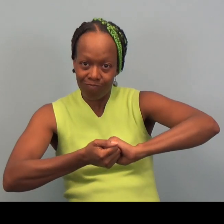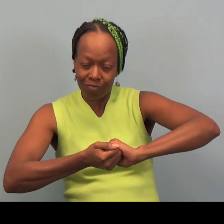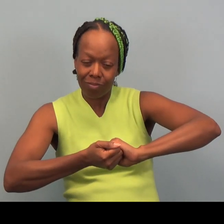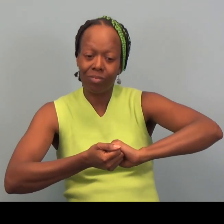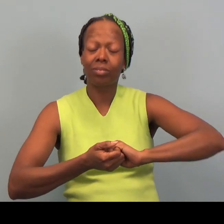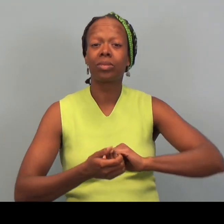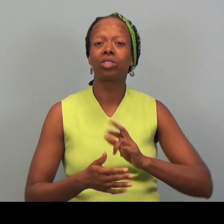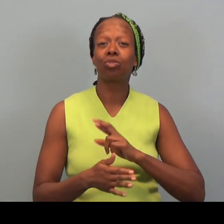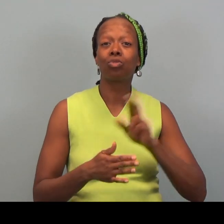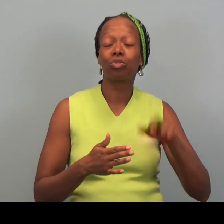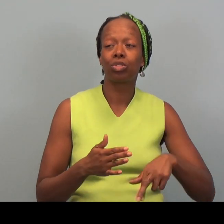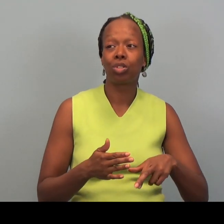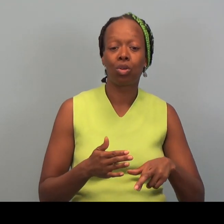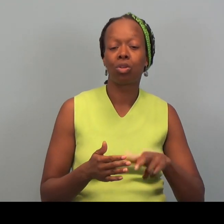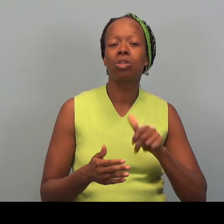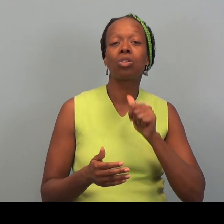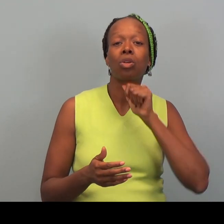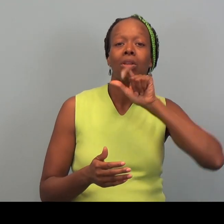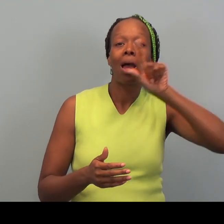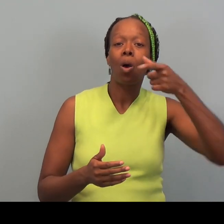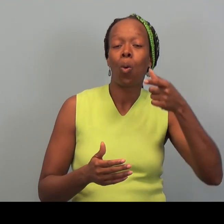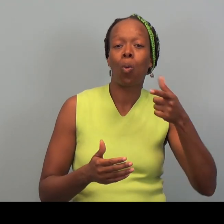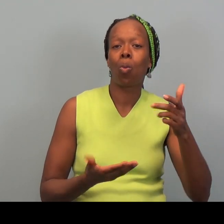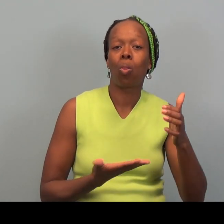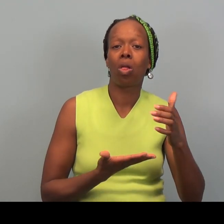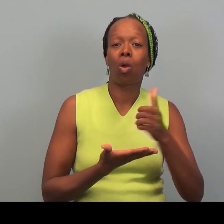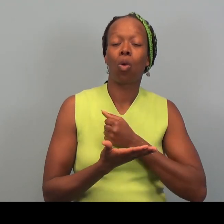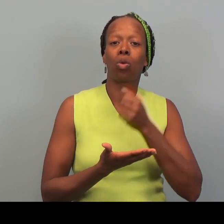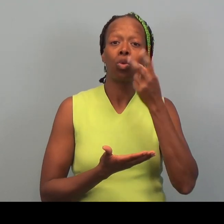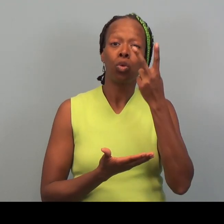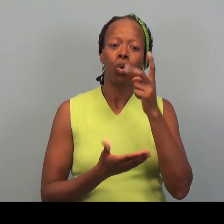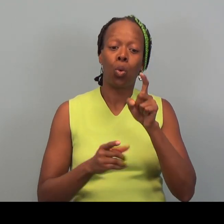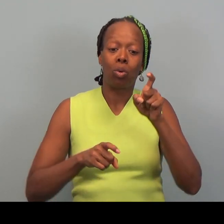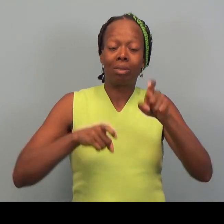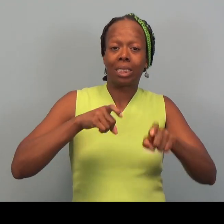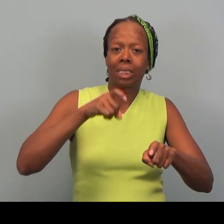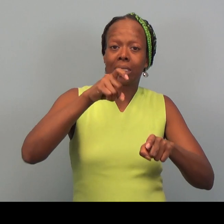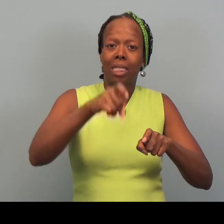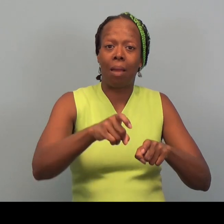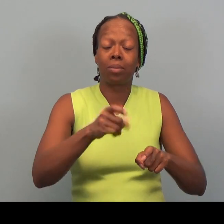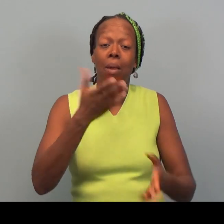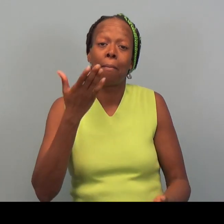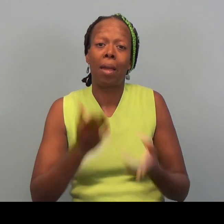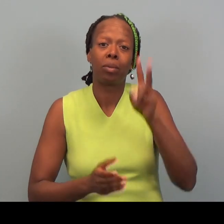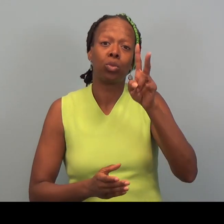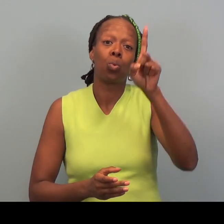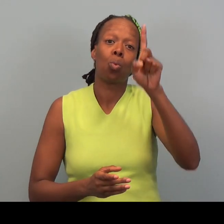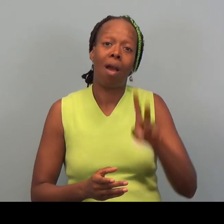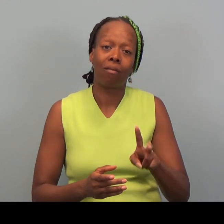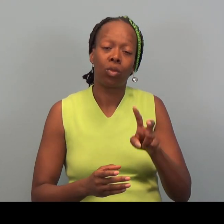so that, you know, you're not really taking two steps ahead by using two programs of Community Action Duluth,